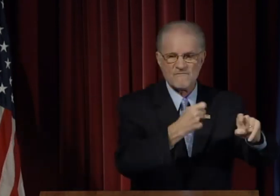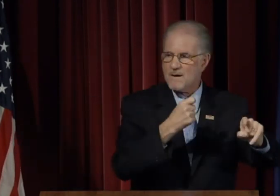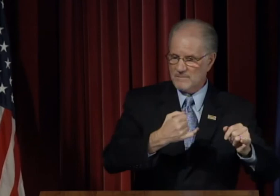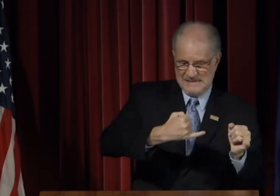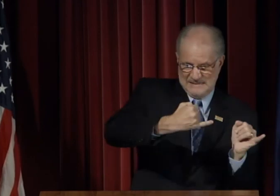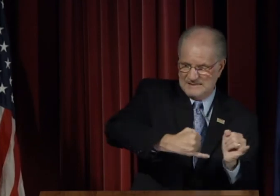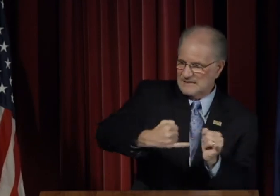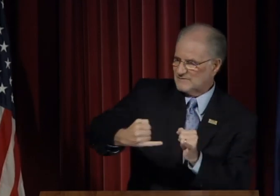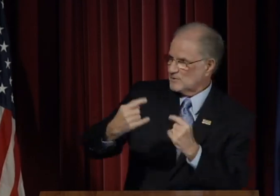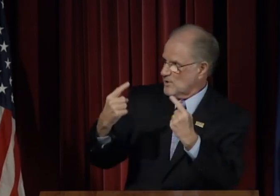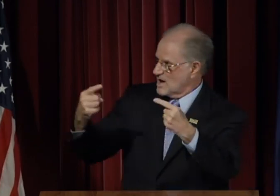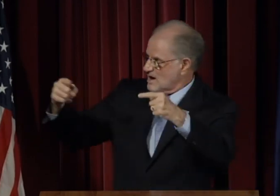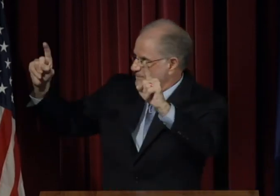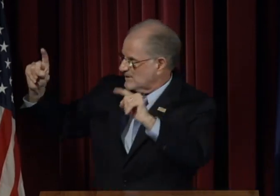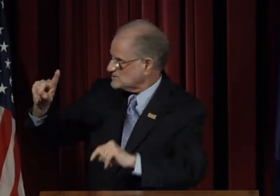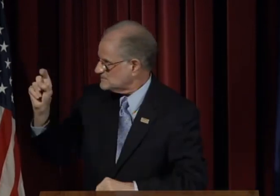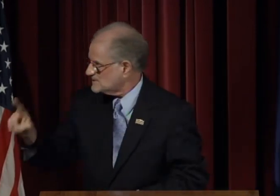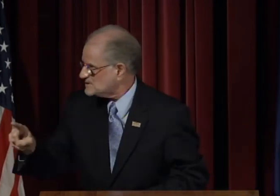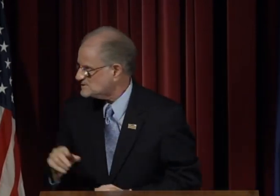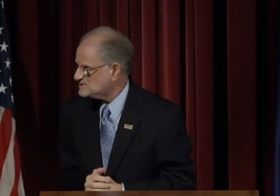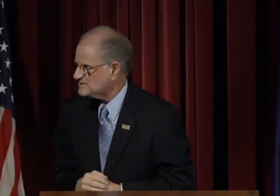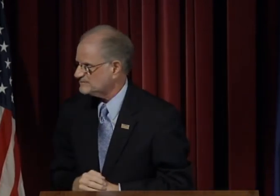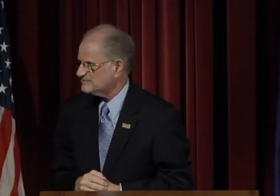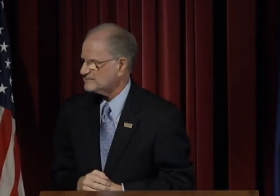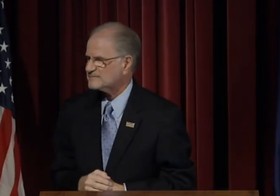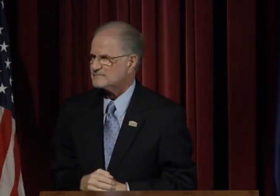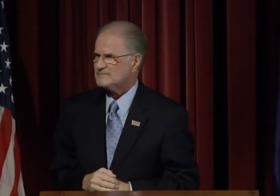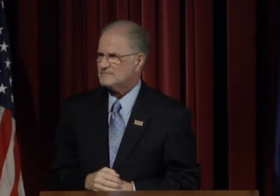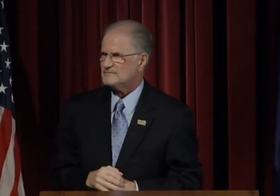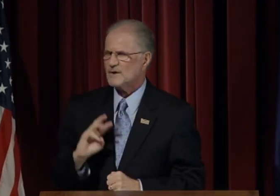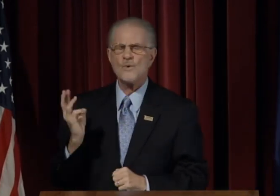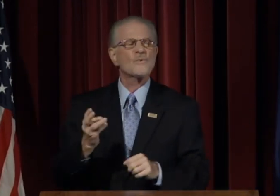from individual accomplishment?